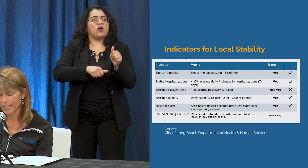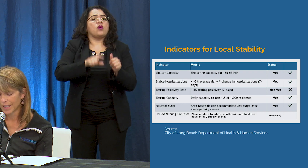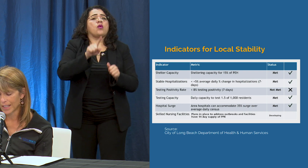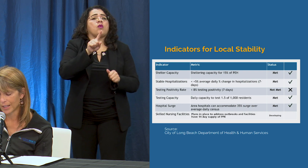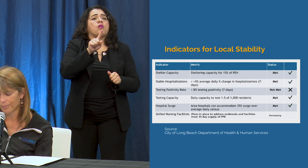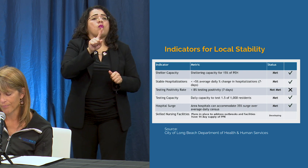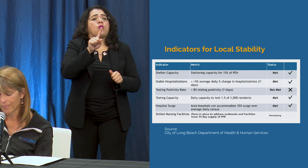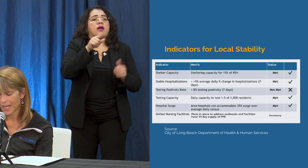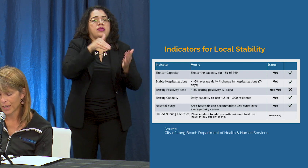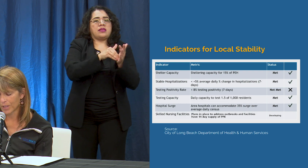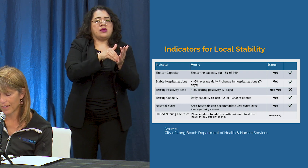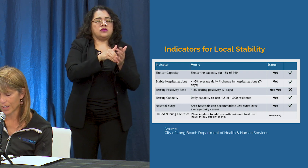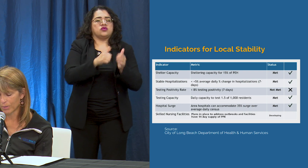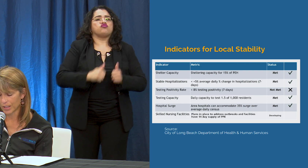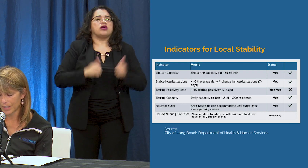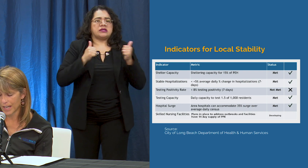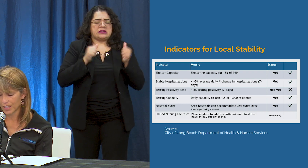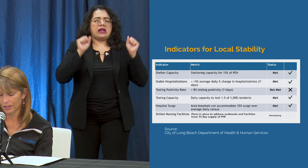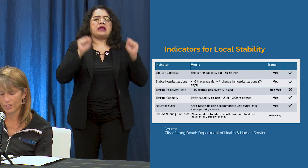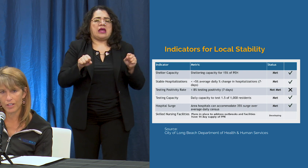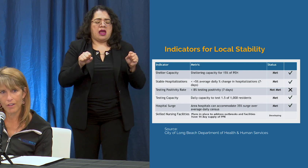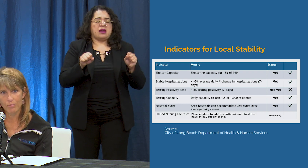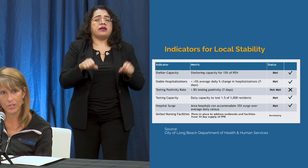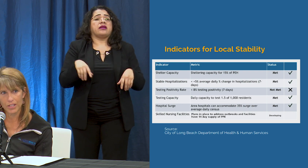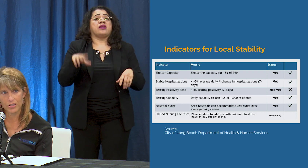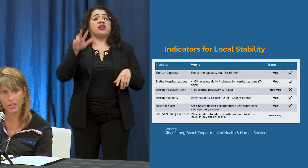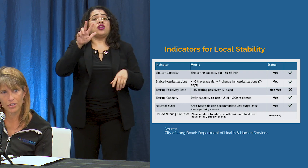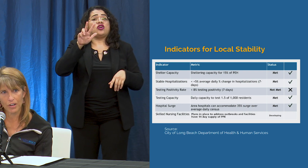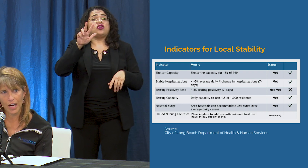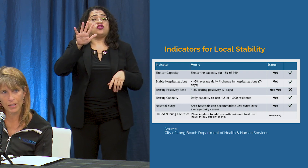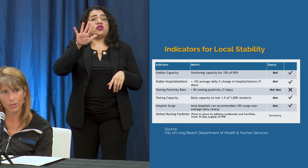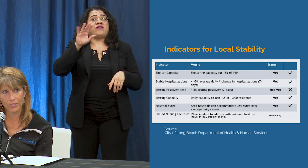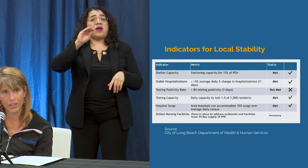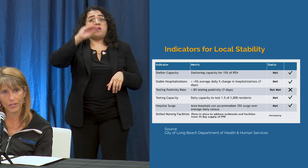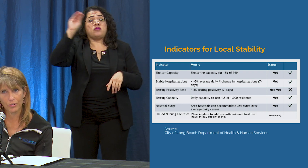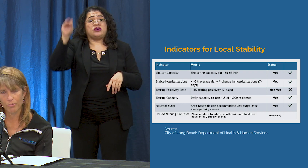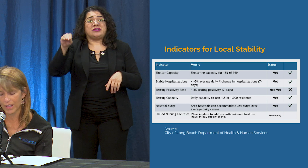and we have the ability to handle a 35% surge for our hospitalizations, we've met